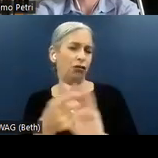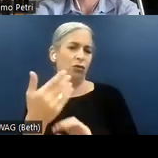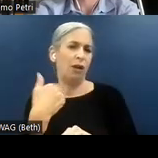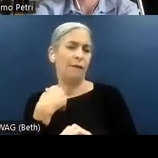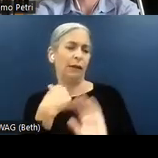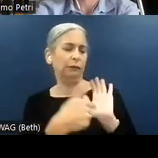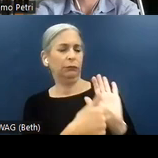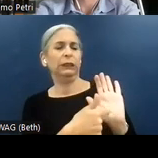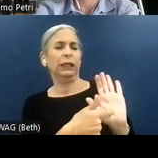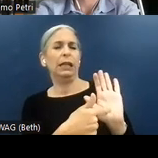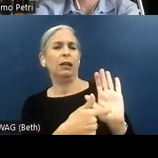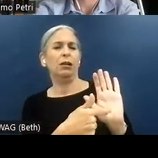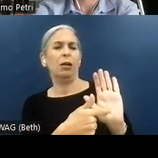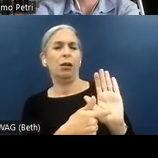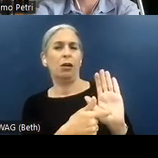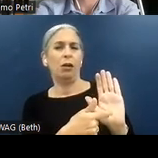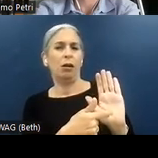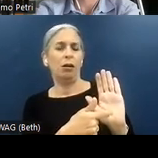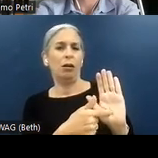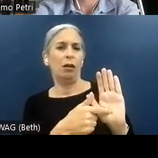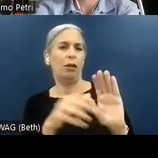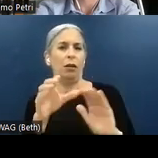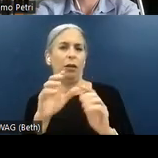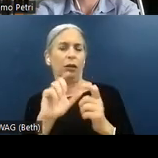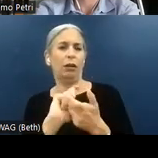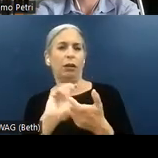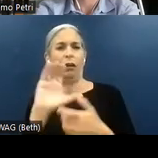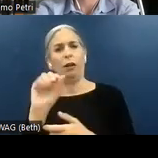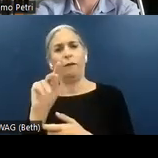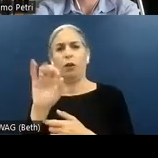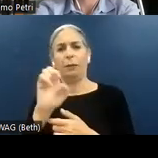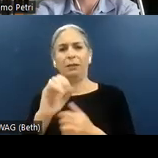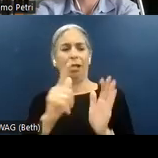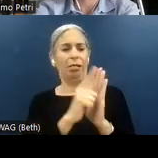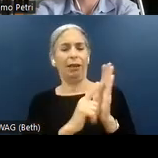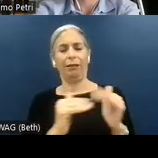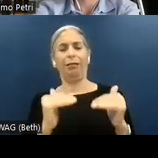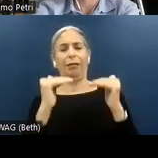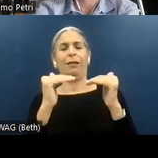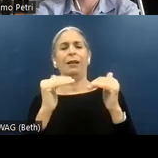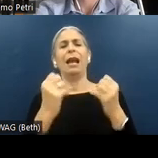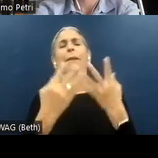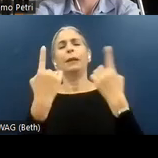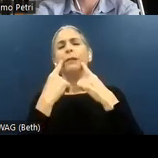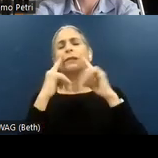of what's the conformance level? A legal measure. How many success criteria have passed? And